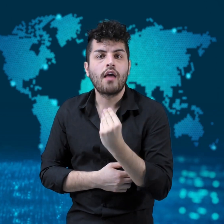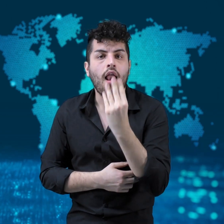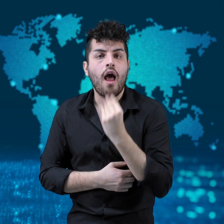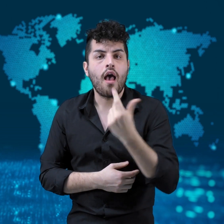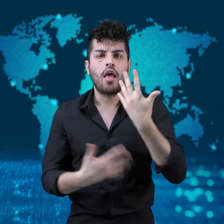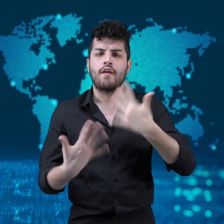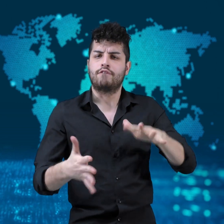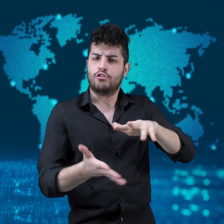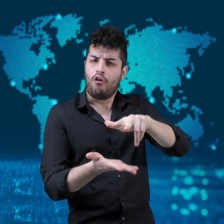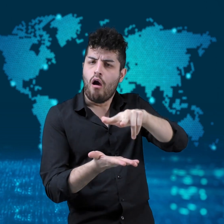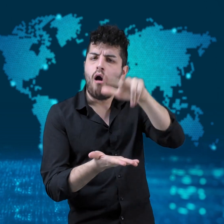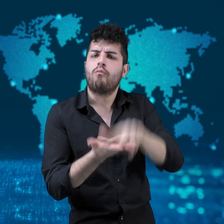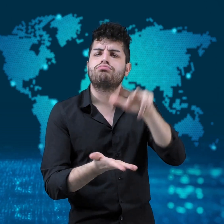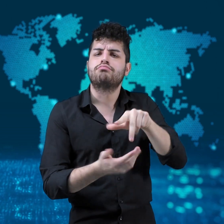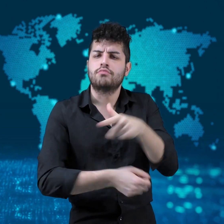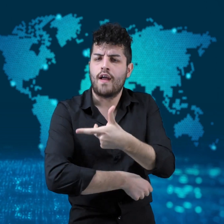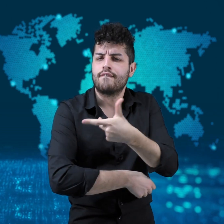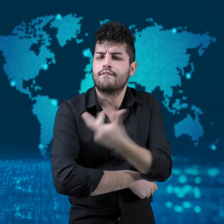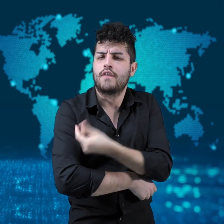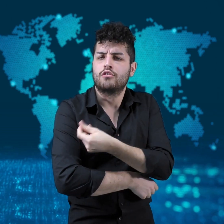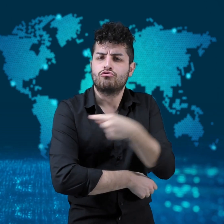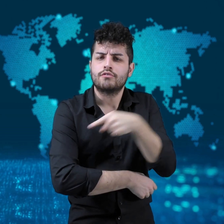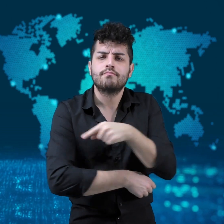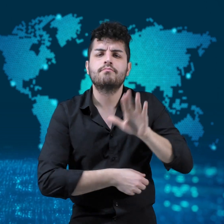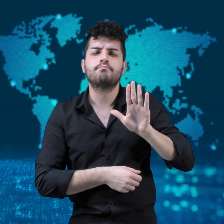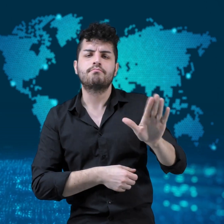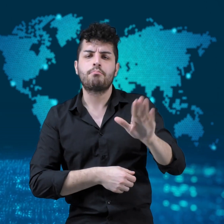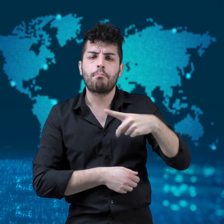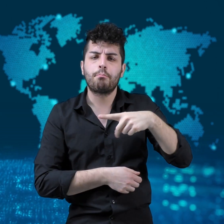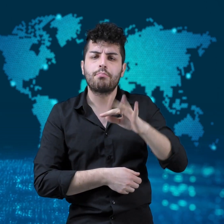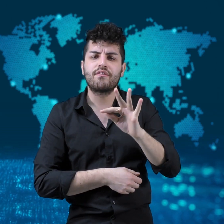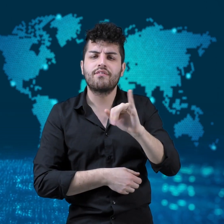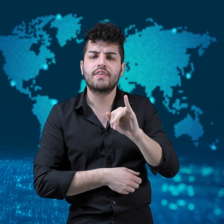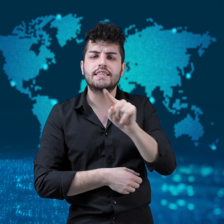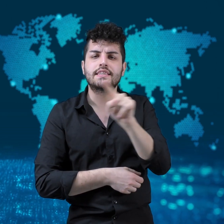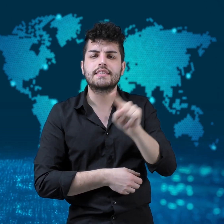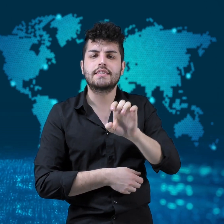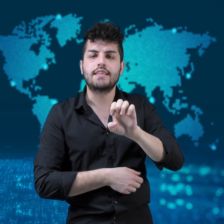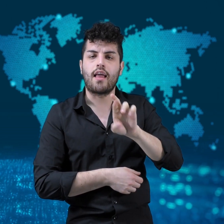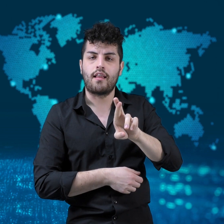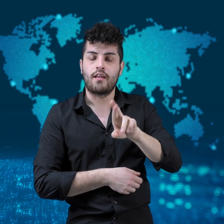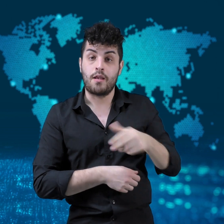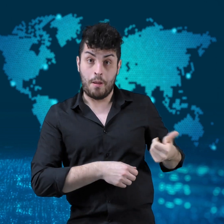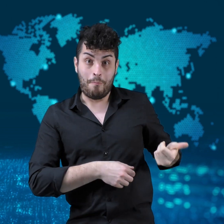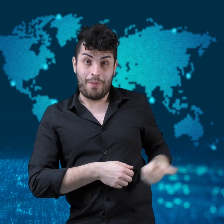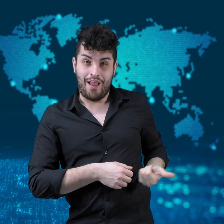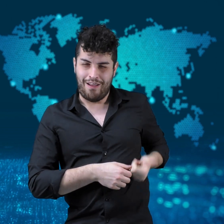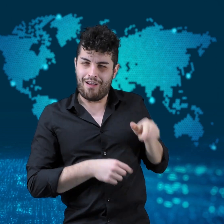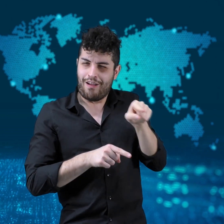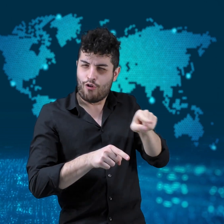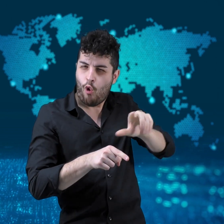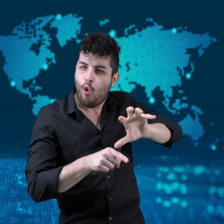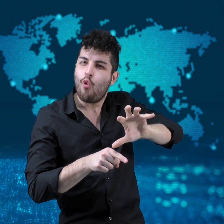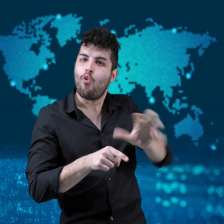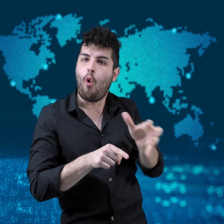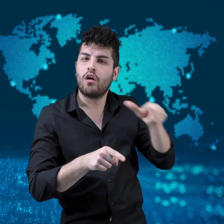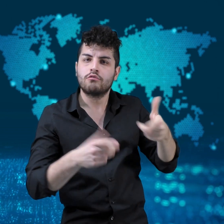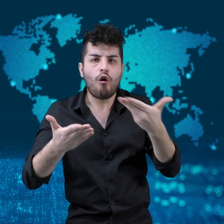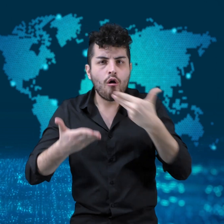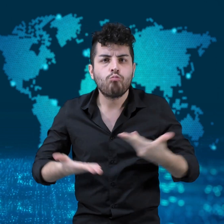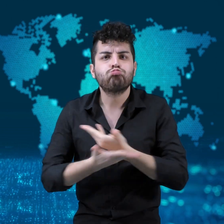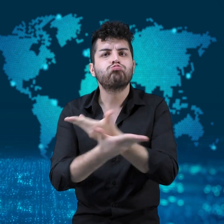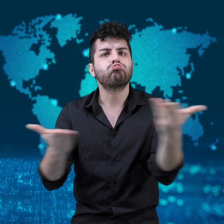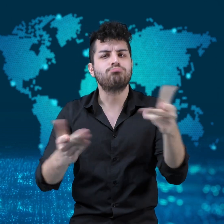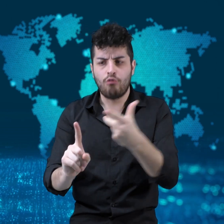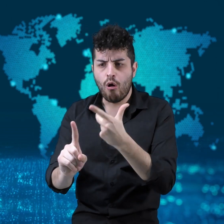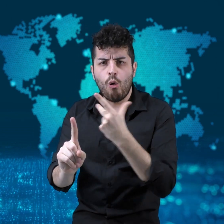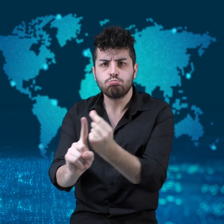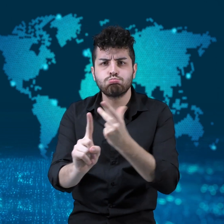Bahrain, Canada, US, Mexico, Saudi Arabia,